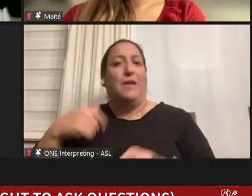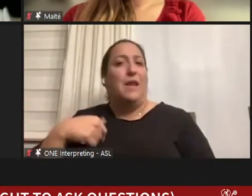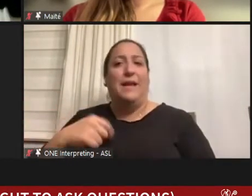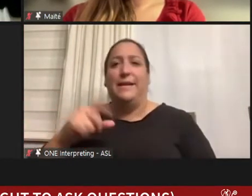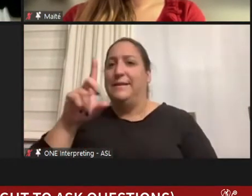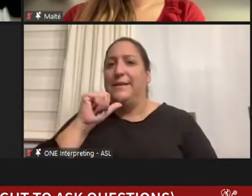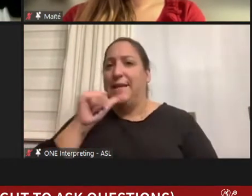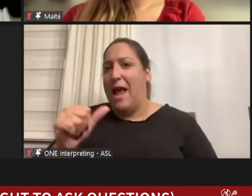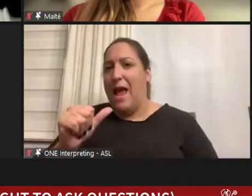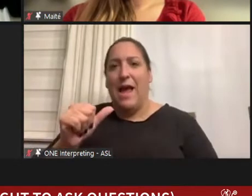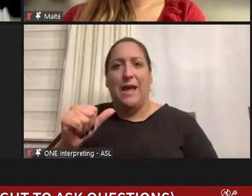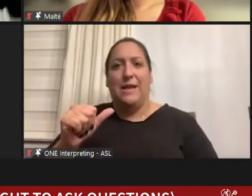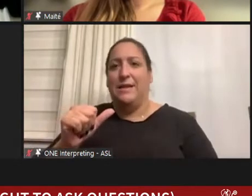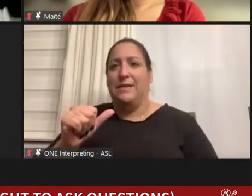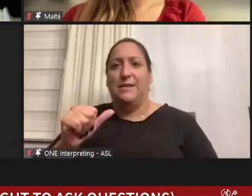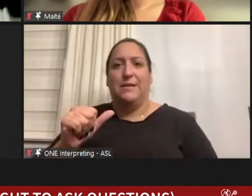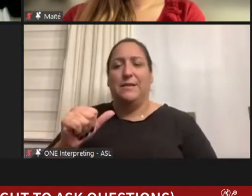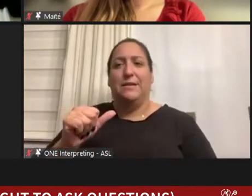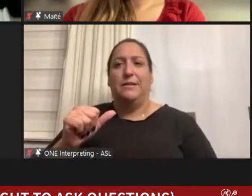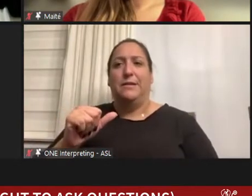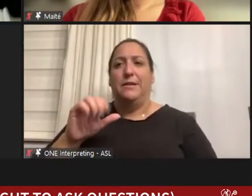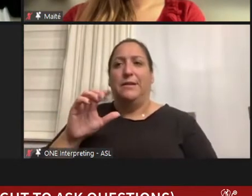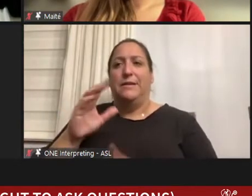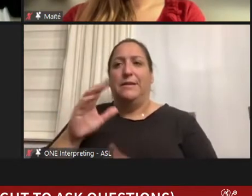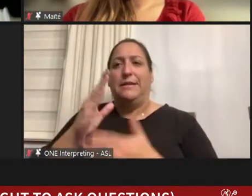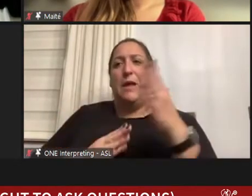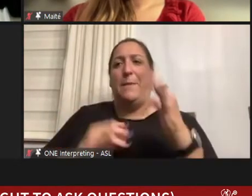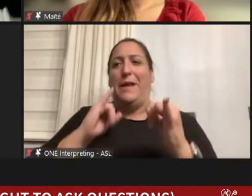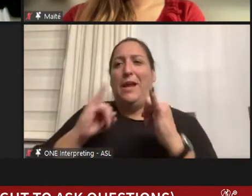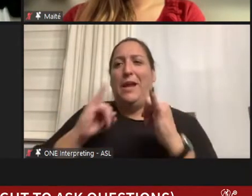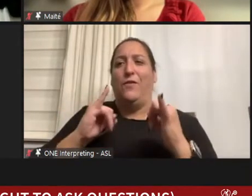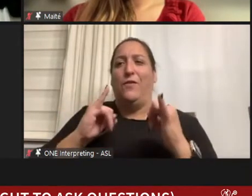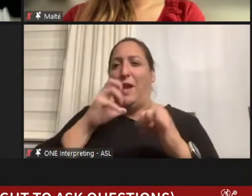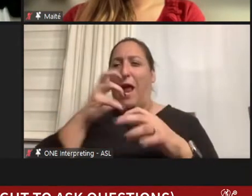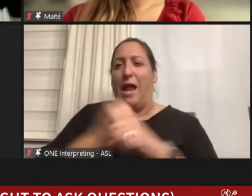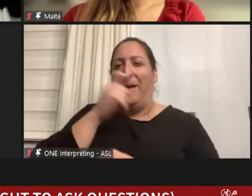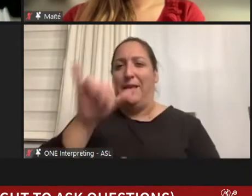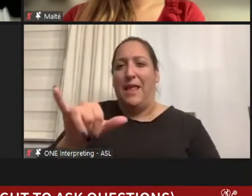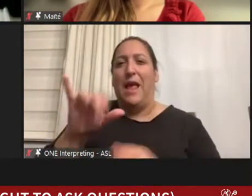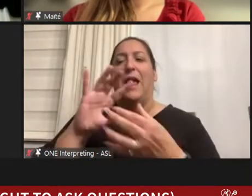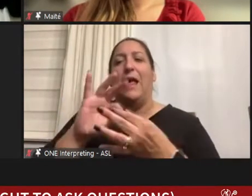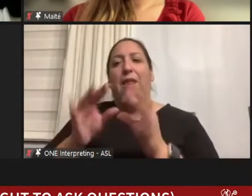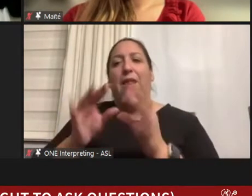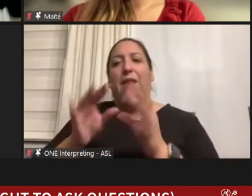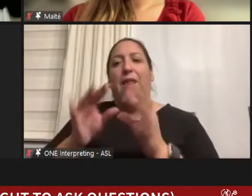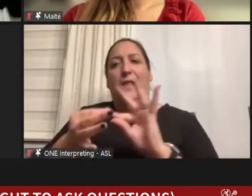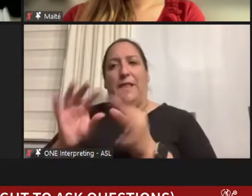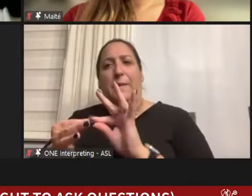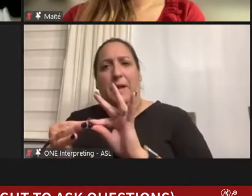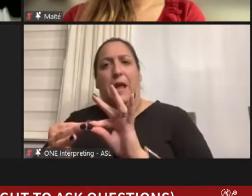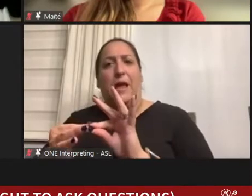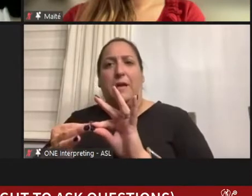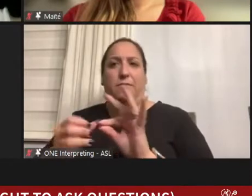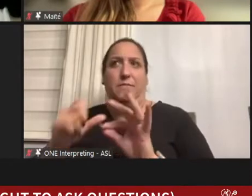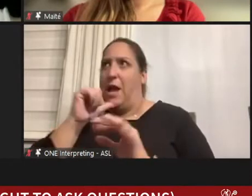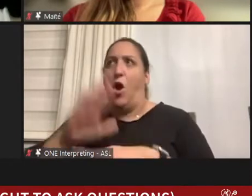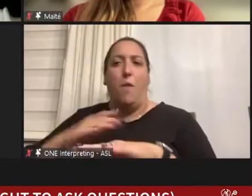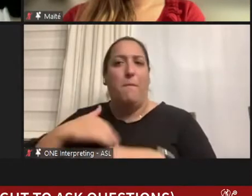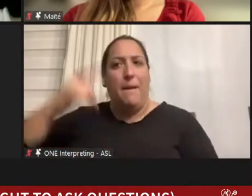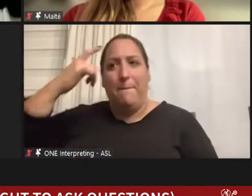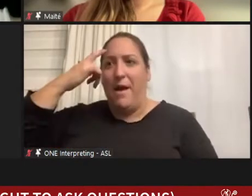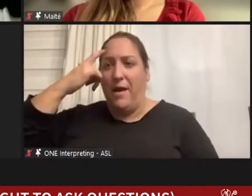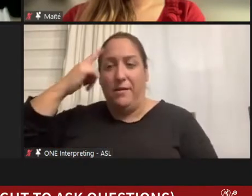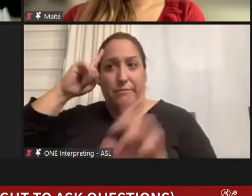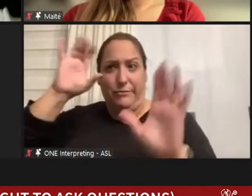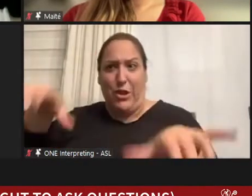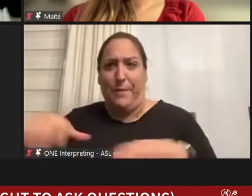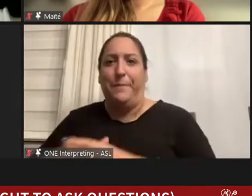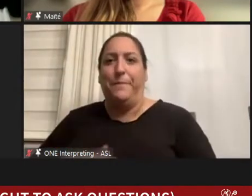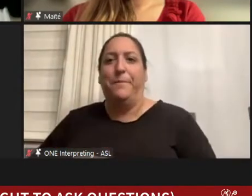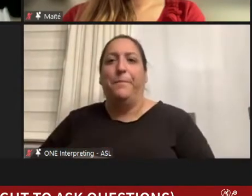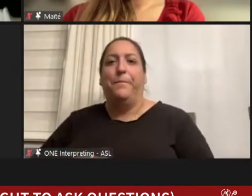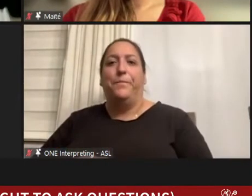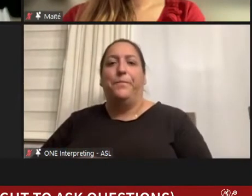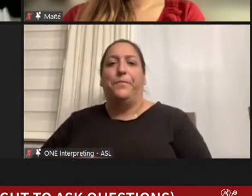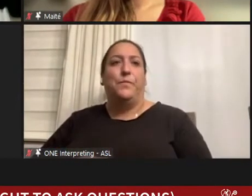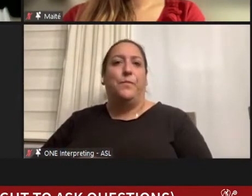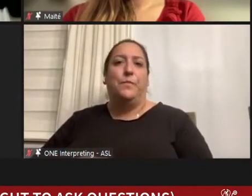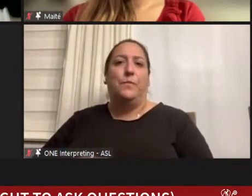callbacks for interviews because of that, although at the time it wasn't even on my mind. And I